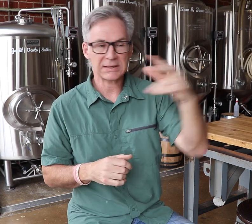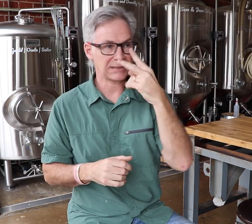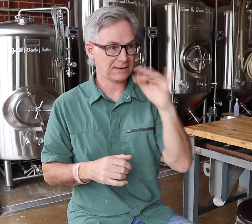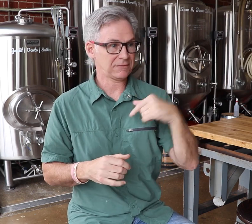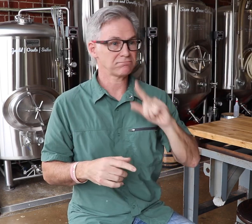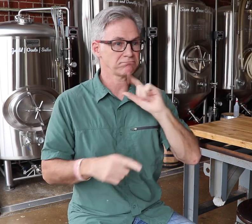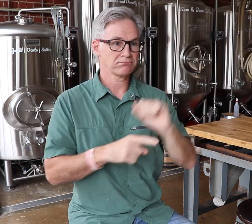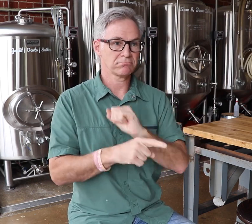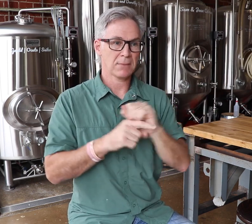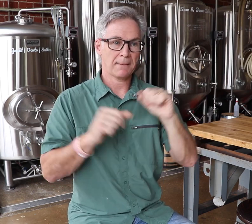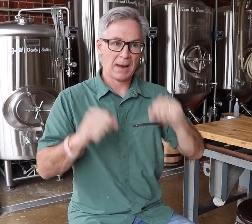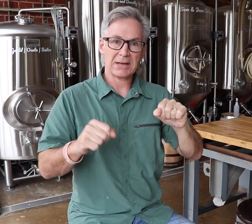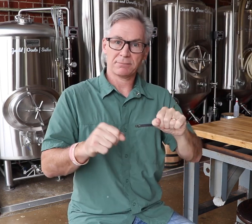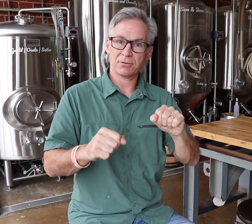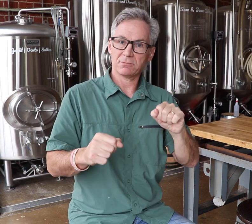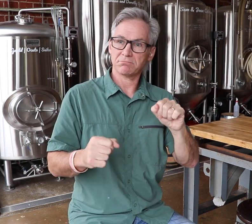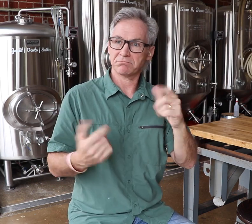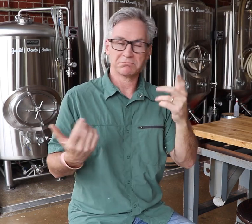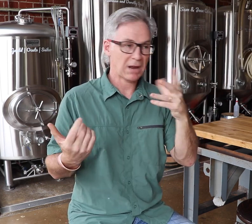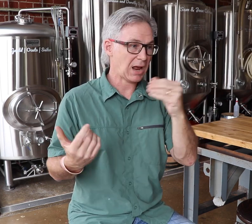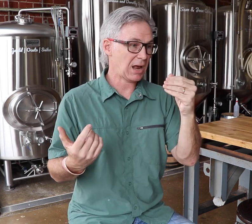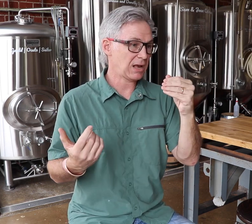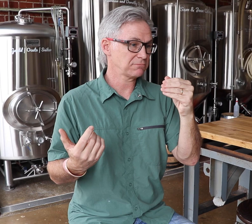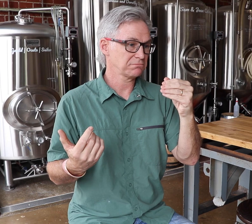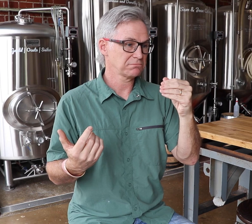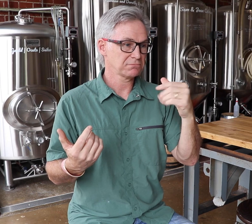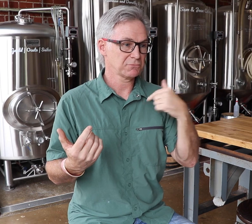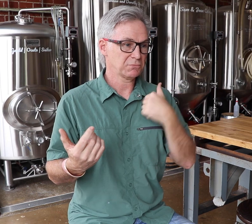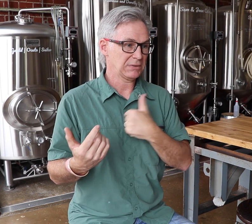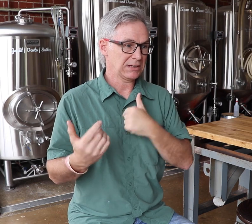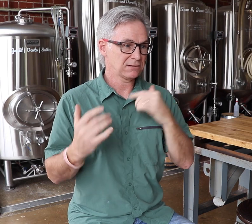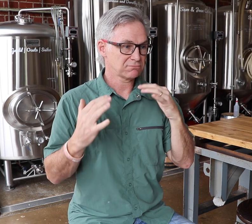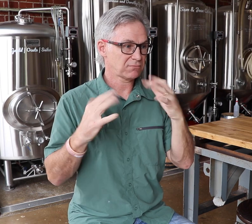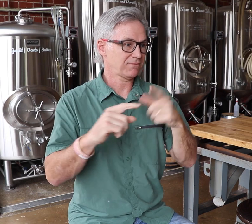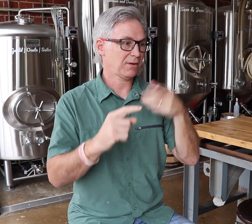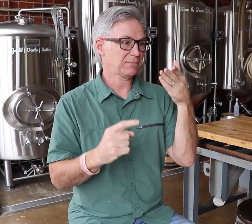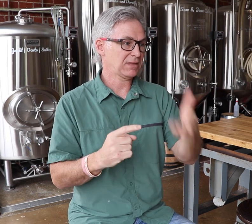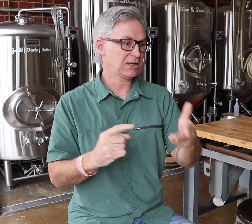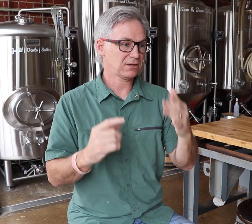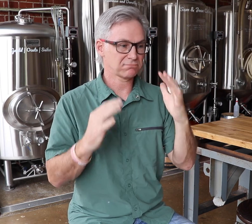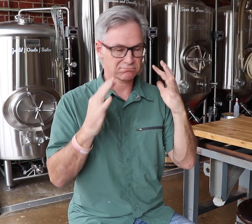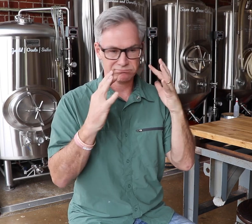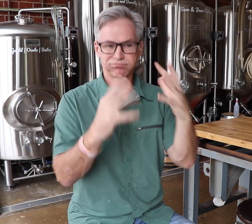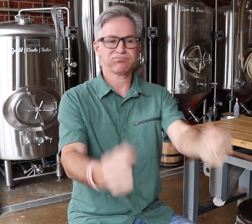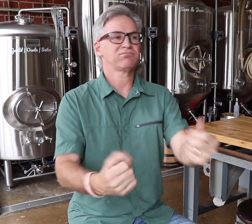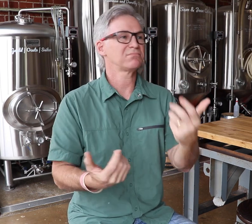to see if this idea would be possible and we went from there.